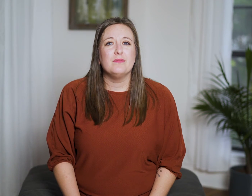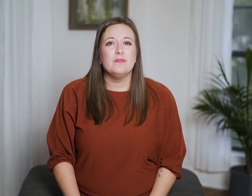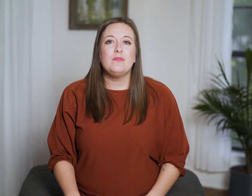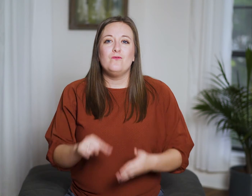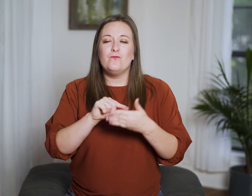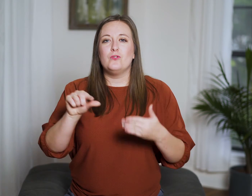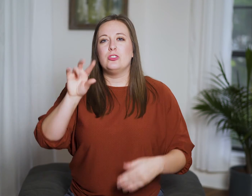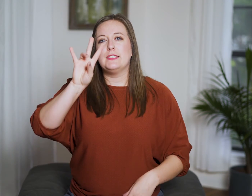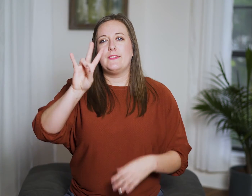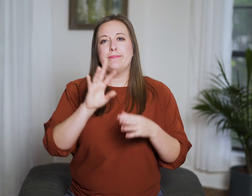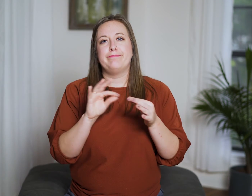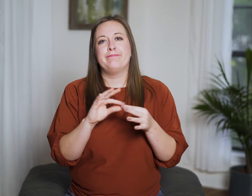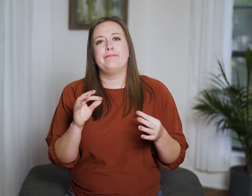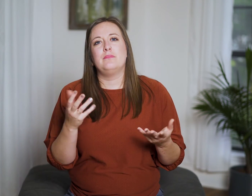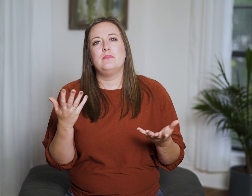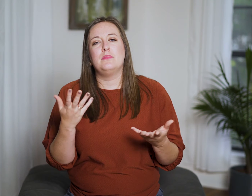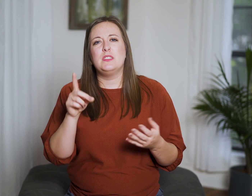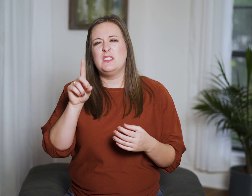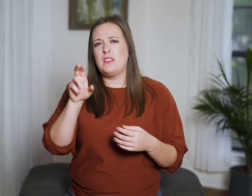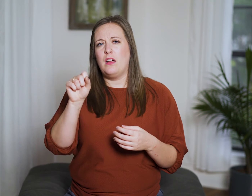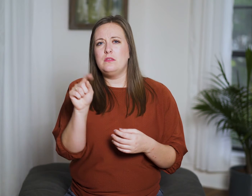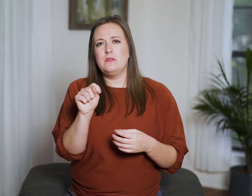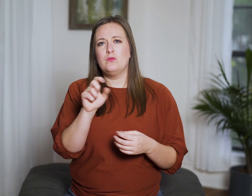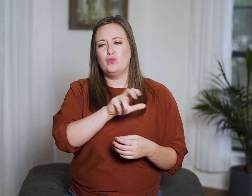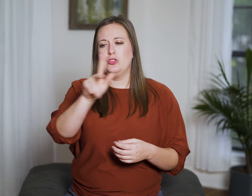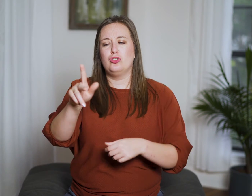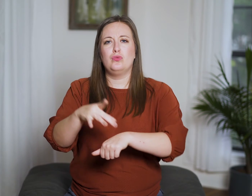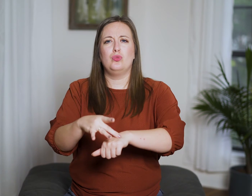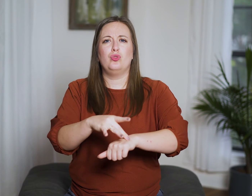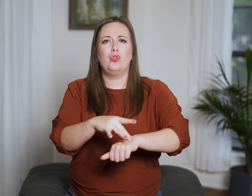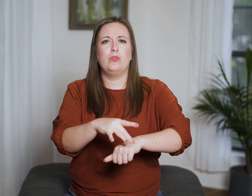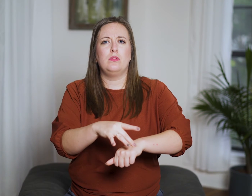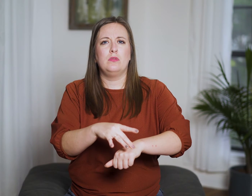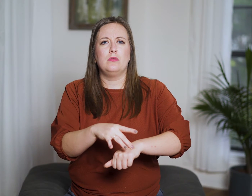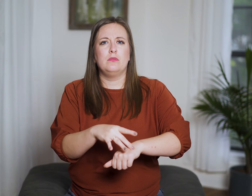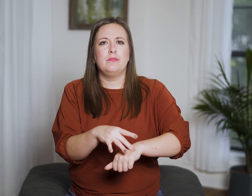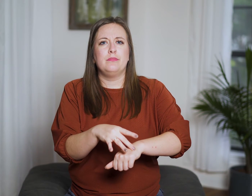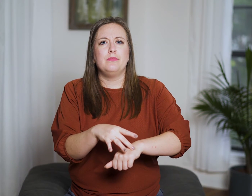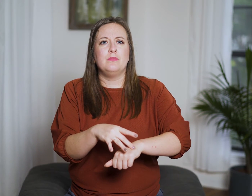And verse 7 says, “the dust returns to the earth as it was,